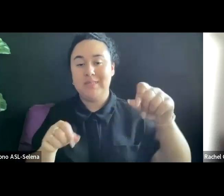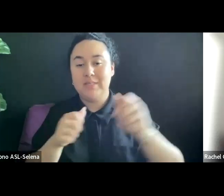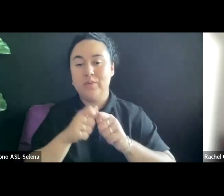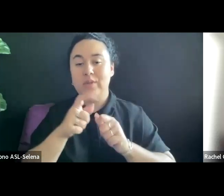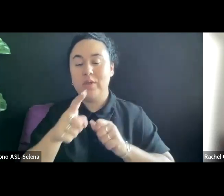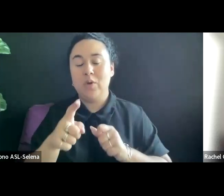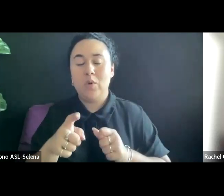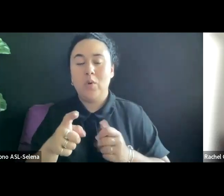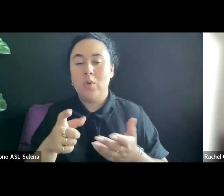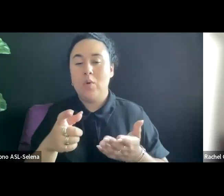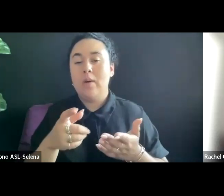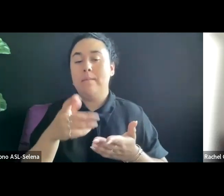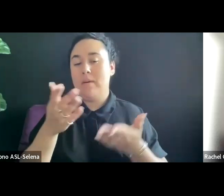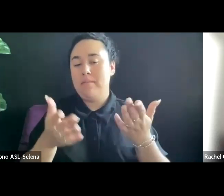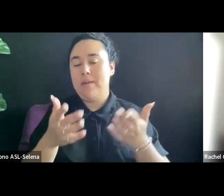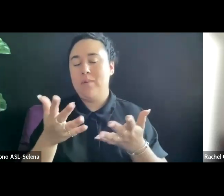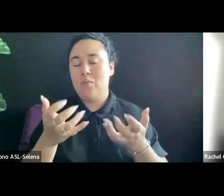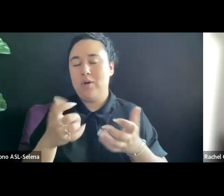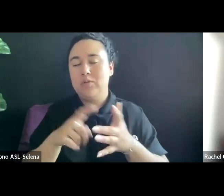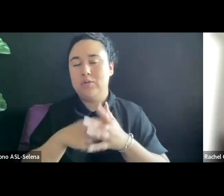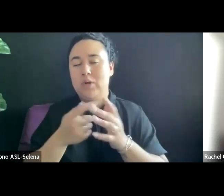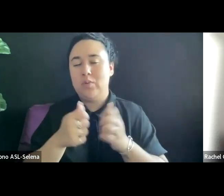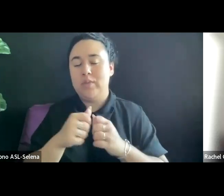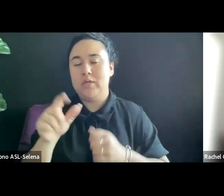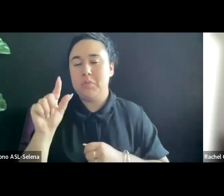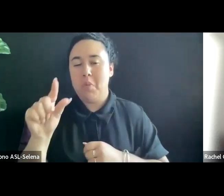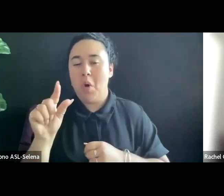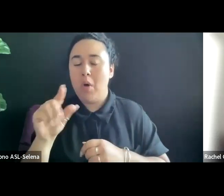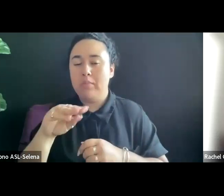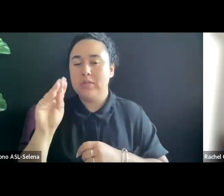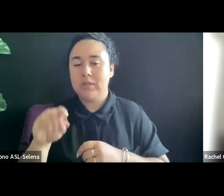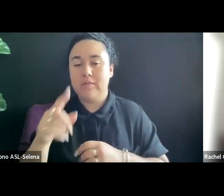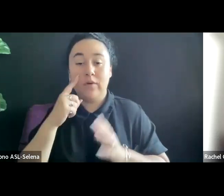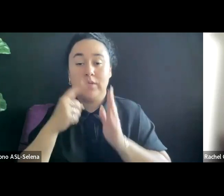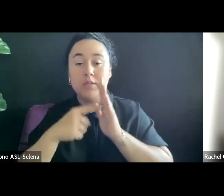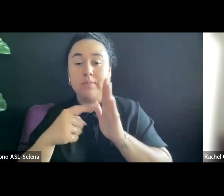IF A RUN LASTS PAST TWO WEEKS, THAT PERCENTAGE COULD GO UP.